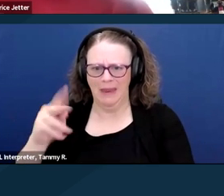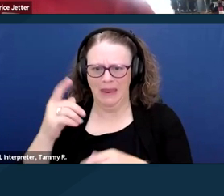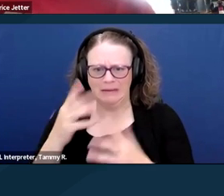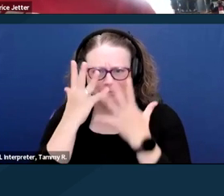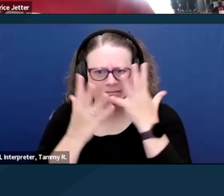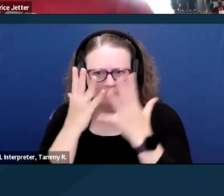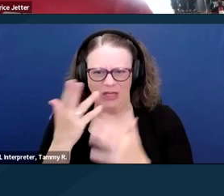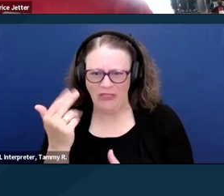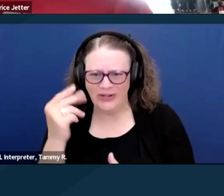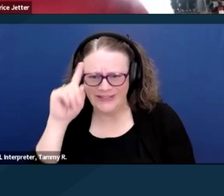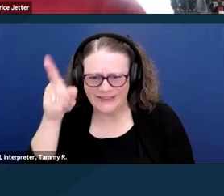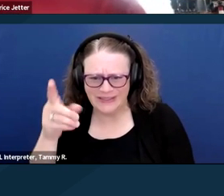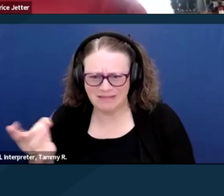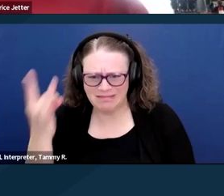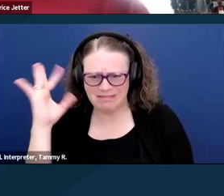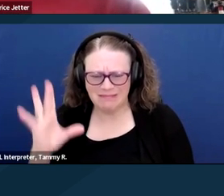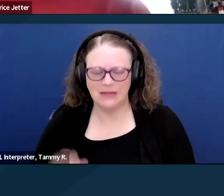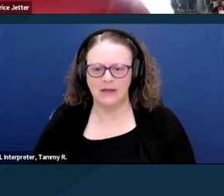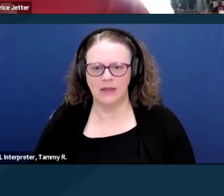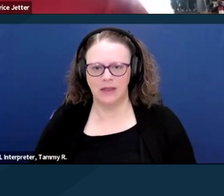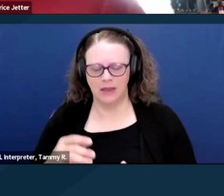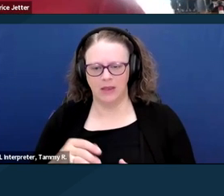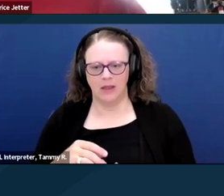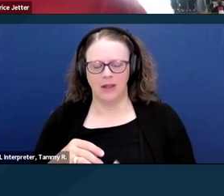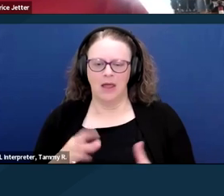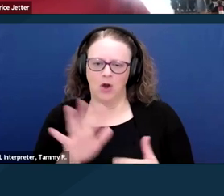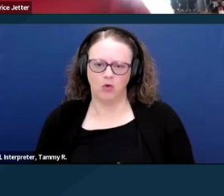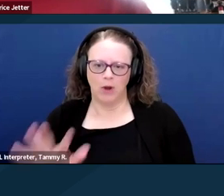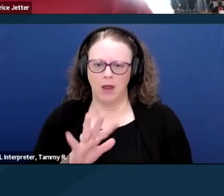About a year and a half ago, to fast forward into the present,